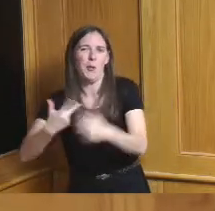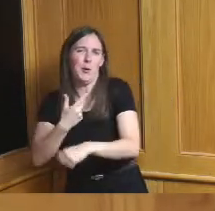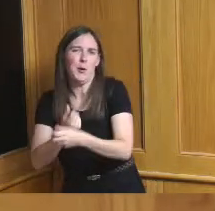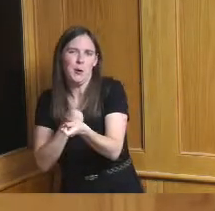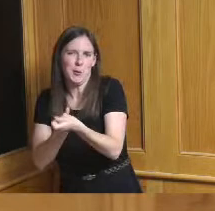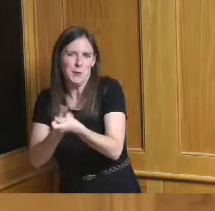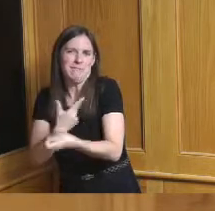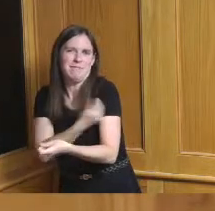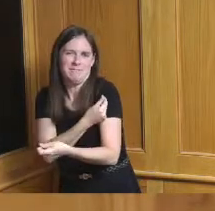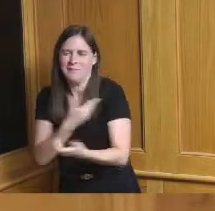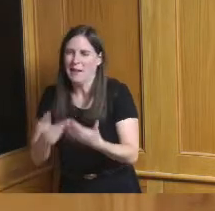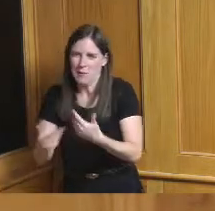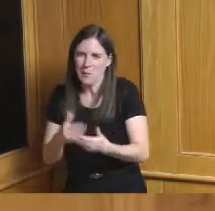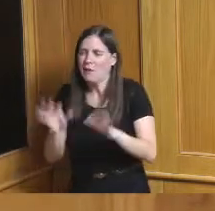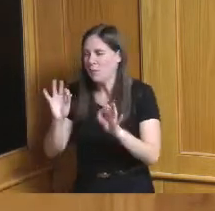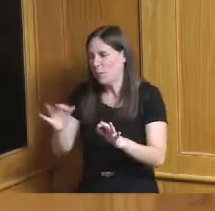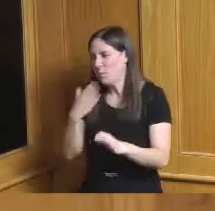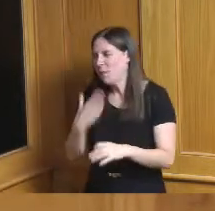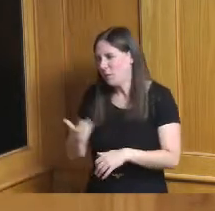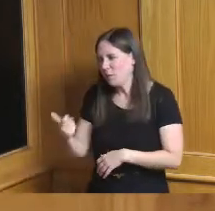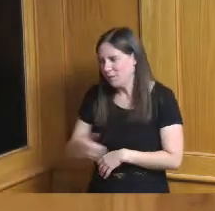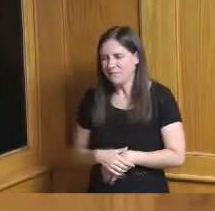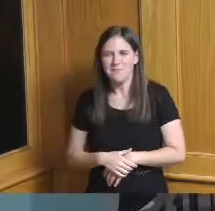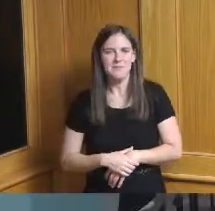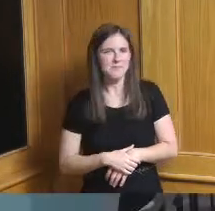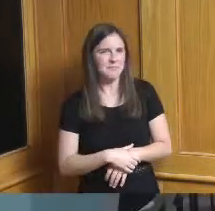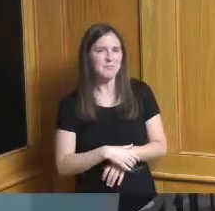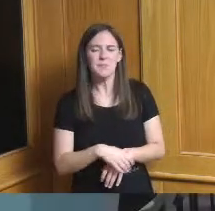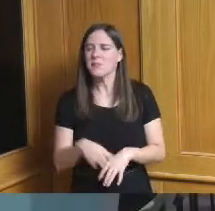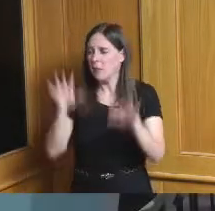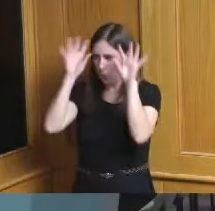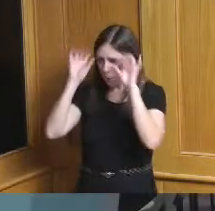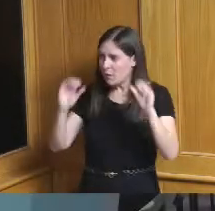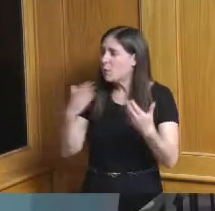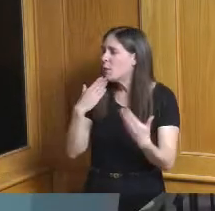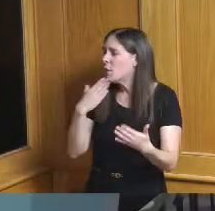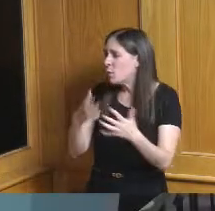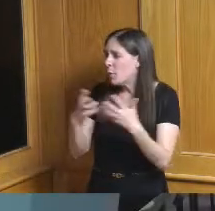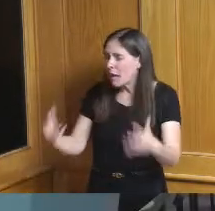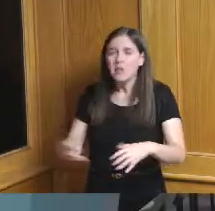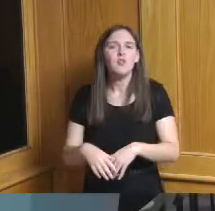make sure you highlighted that too yep okay thank you so much appreciate it yes just real quick on